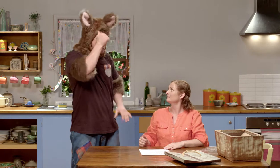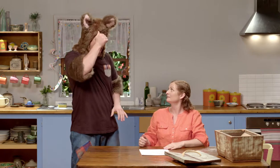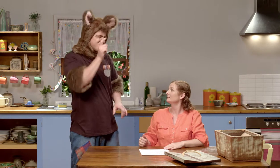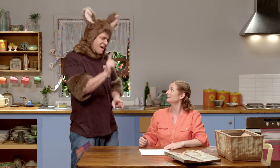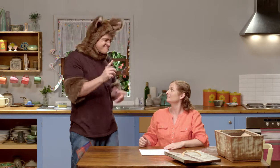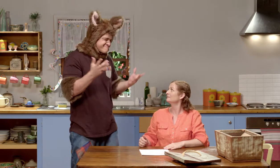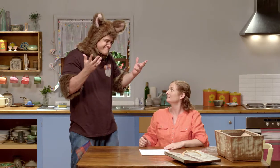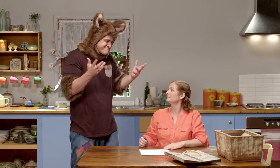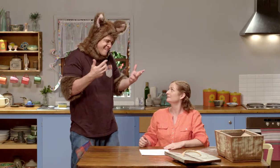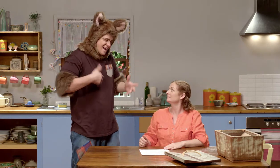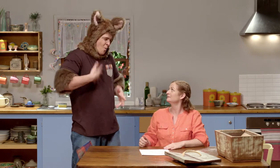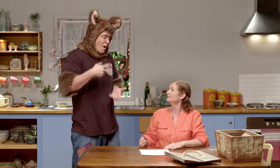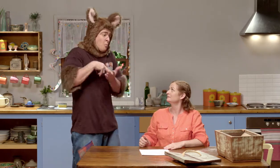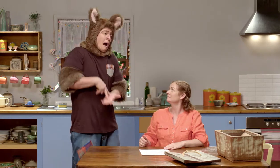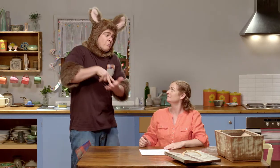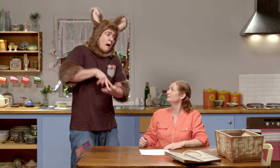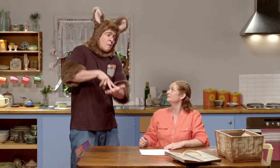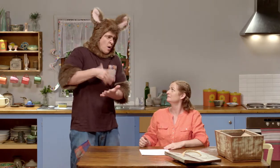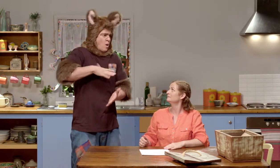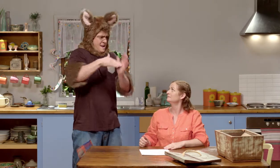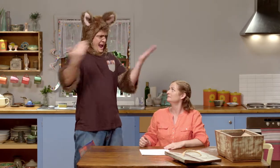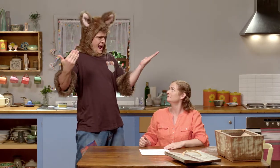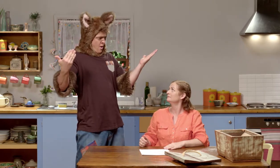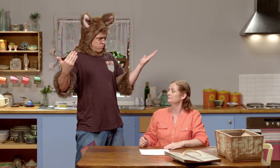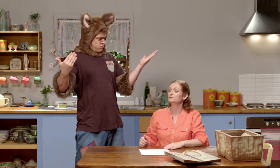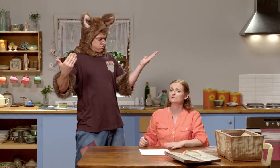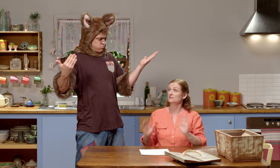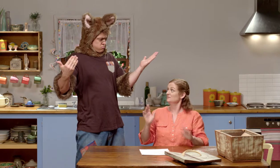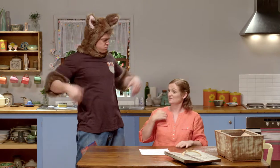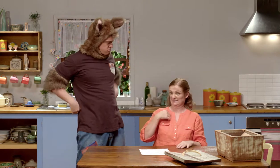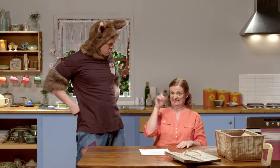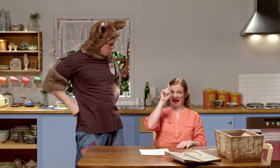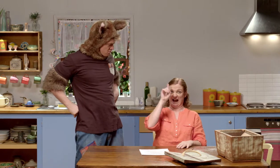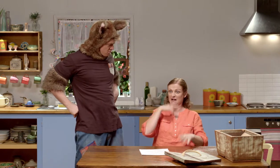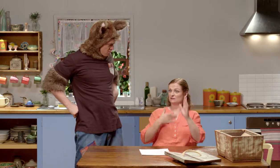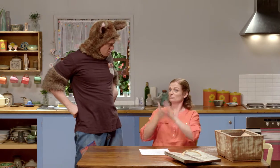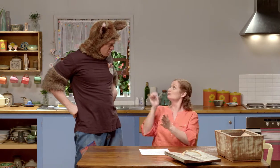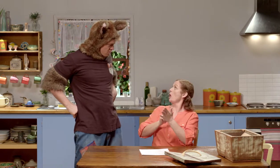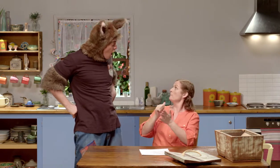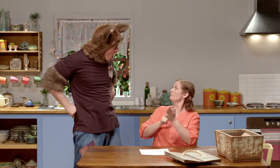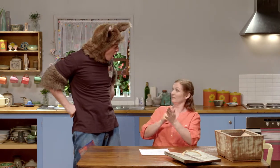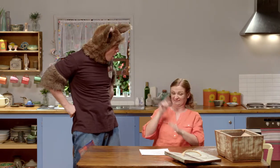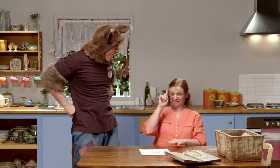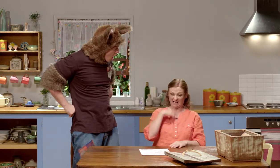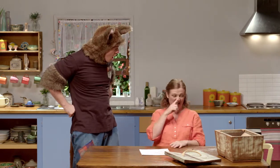Oh, I know that Sally, but I don't want to wait. I want to do it now. Well, I'm going to the shop now, Possum.